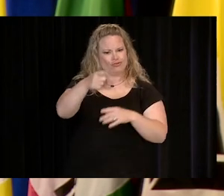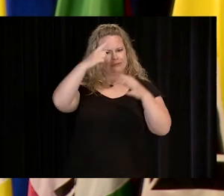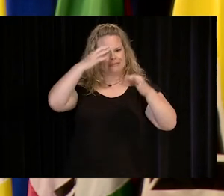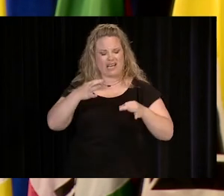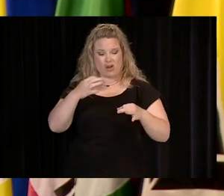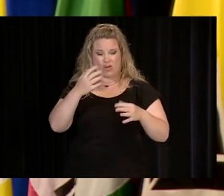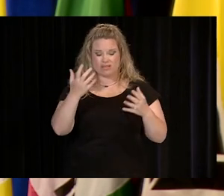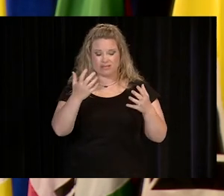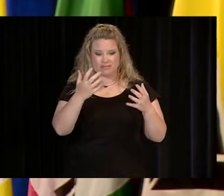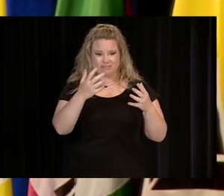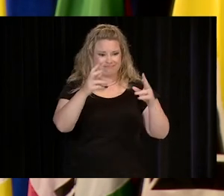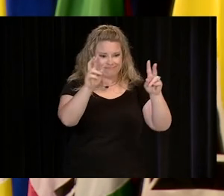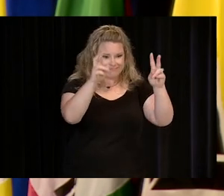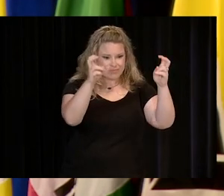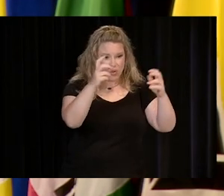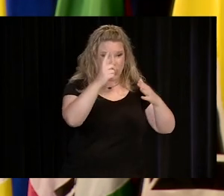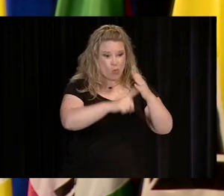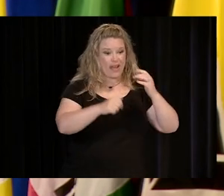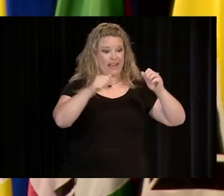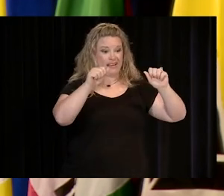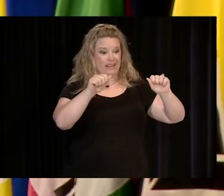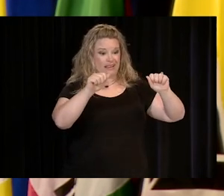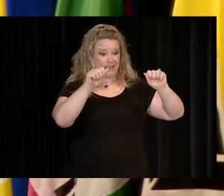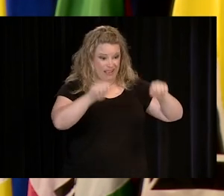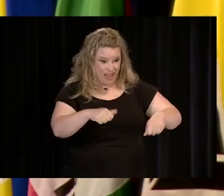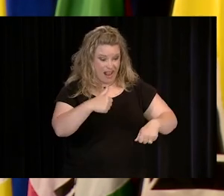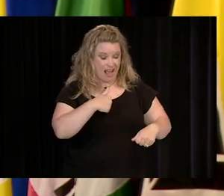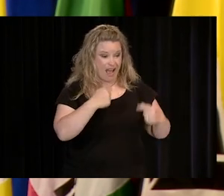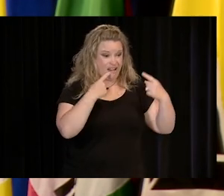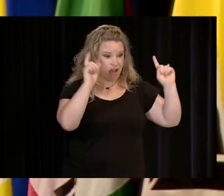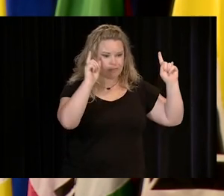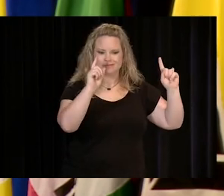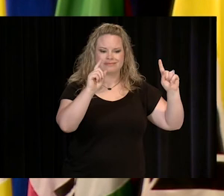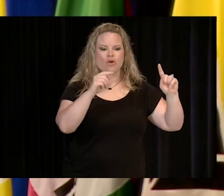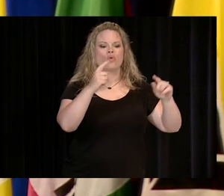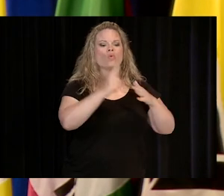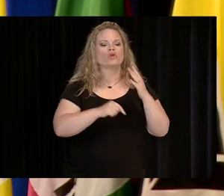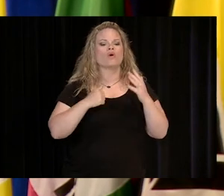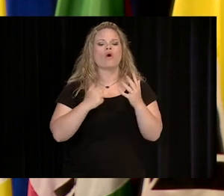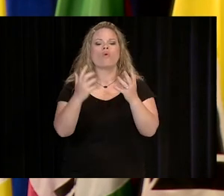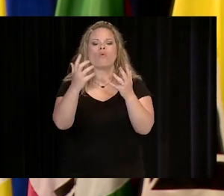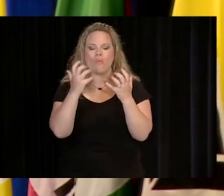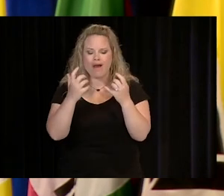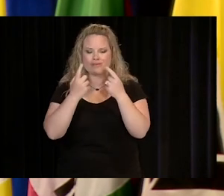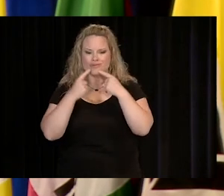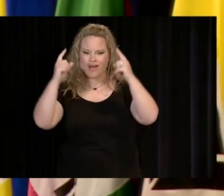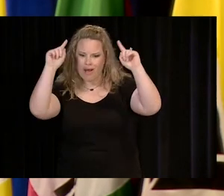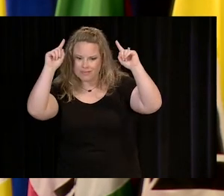"IT'S NOT ABOUT 'WHAT CAN I ACCOMPLISH?' BUT 'WHAT DO I WANT TO ACCOMPLISH?"